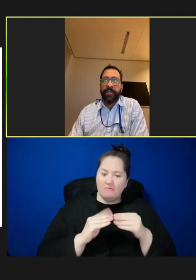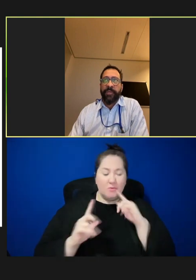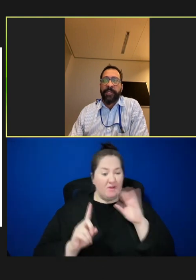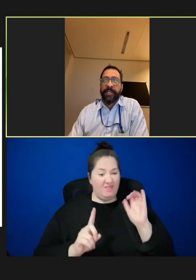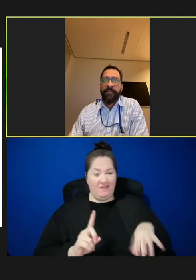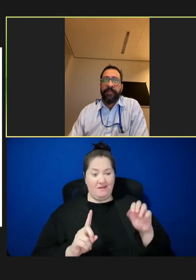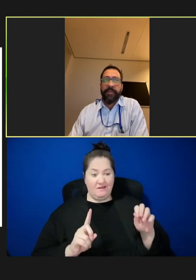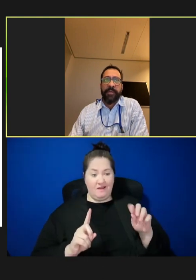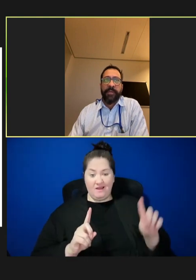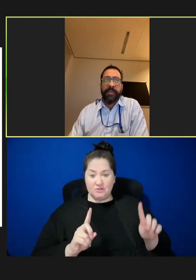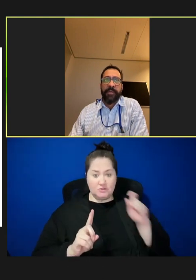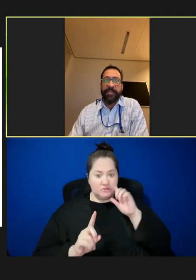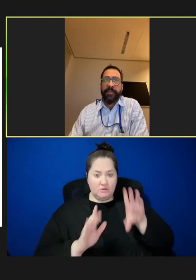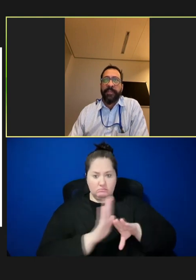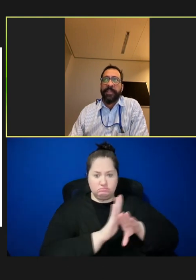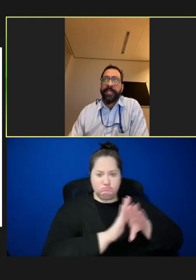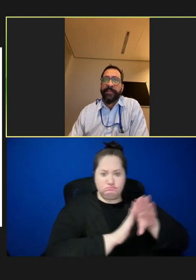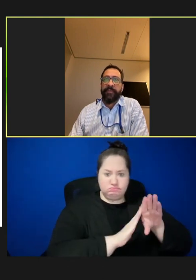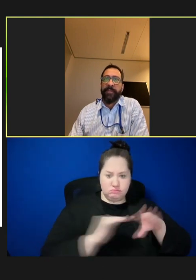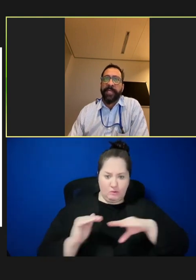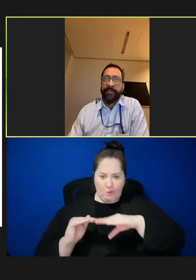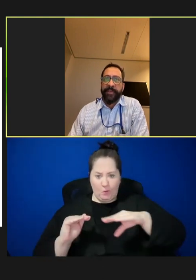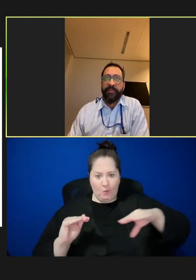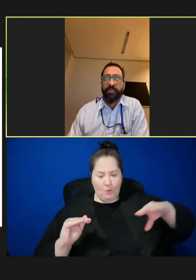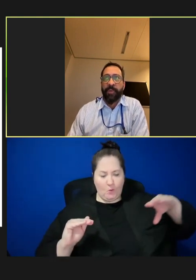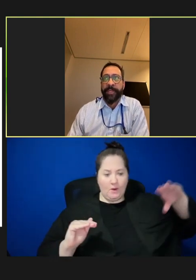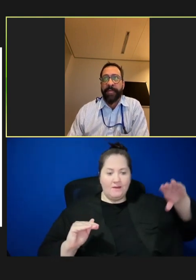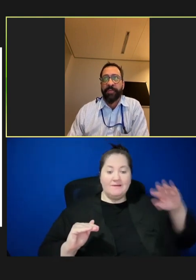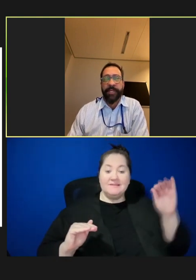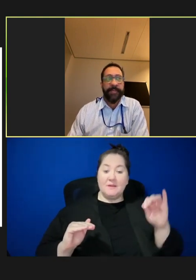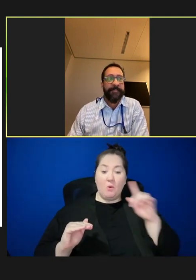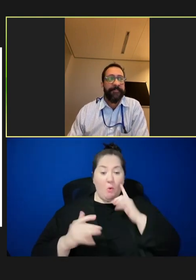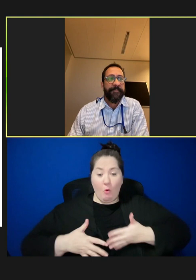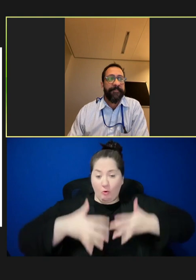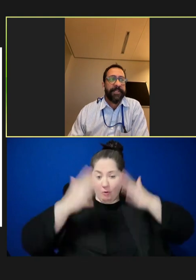showing this kind of log transmission indicative of the beginning of an overwhelming outbreak. Next